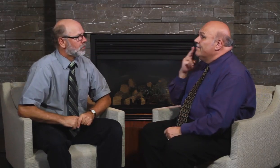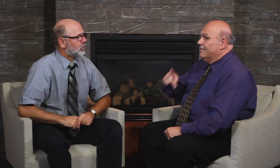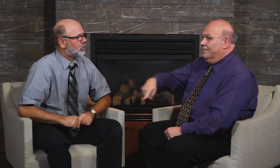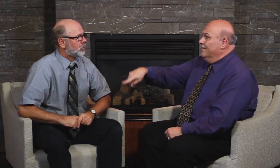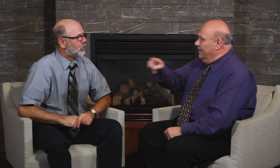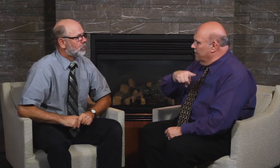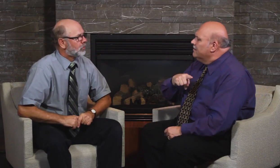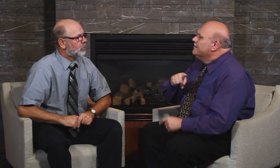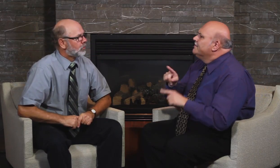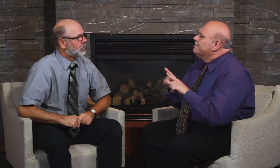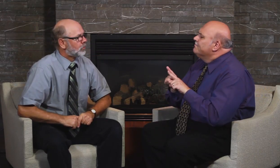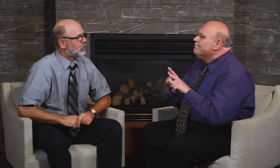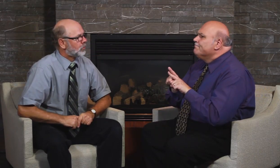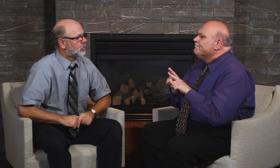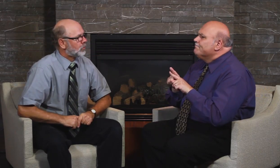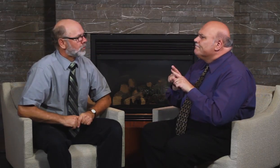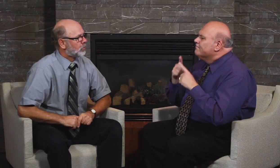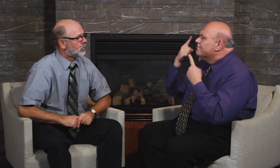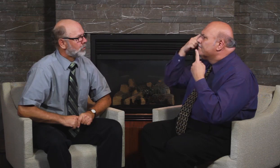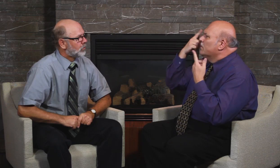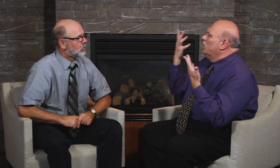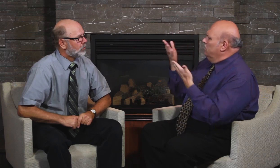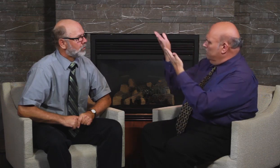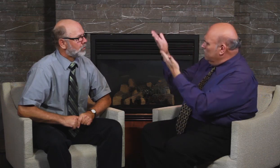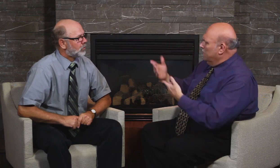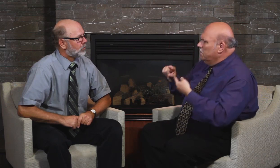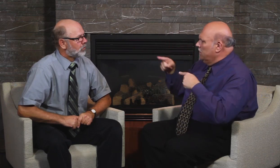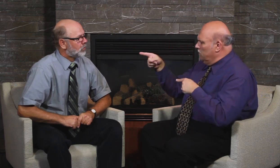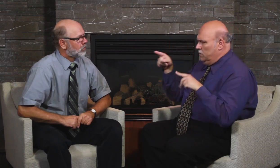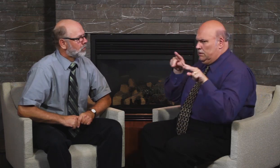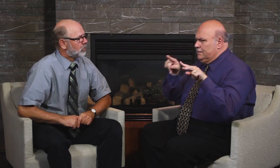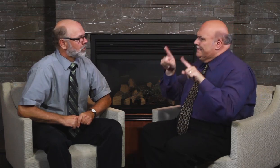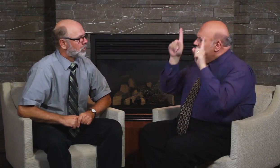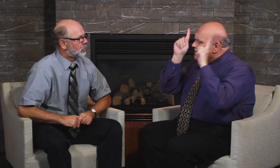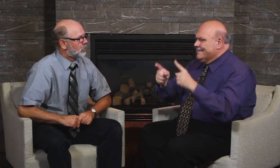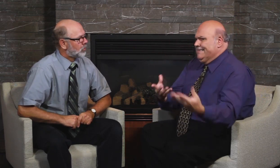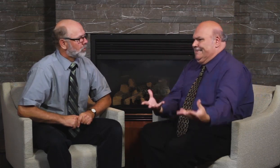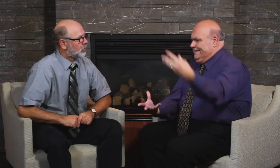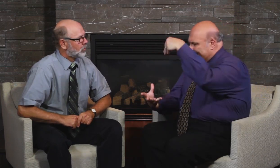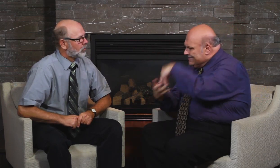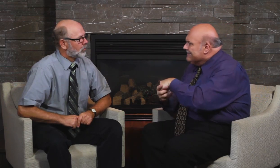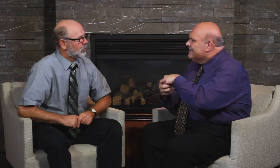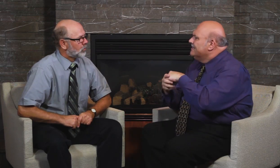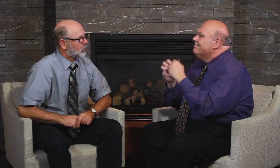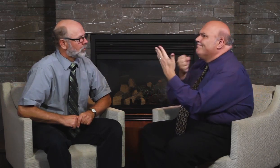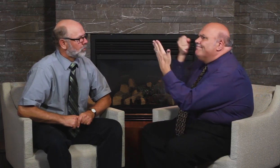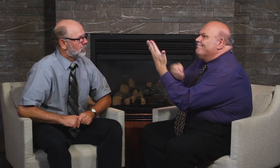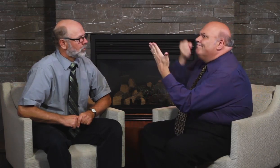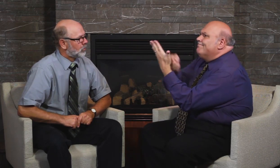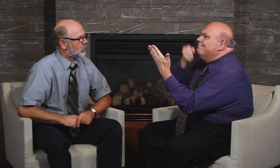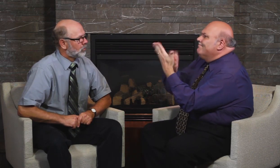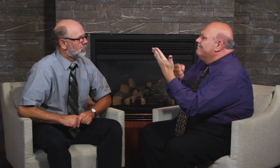The Deaf community knows that you are a politician. How do you encourage Deaf people to